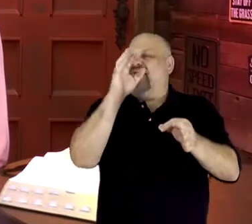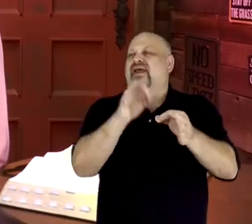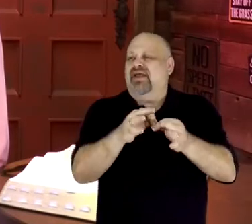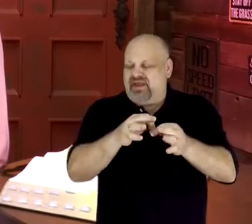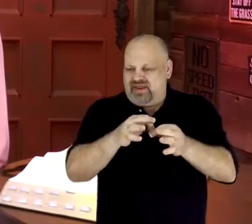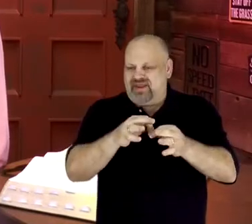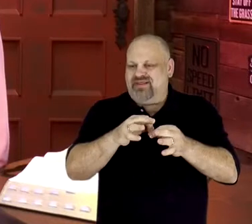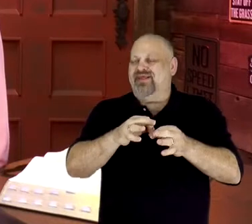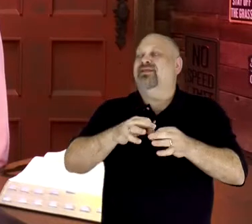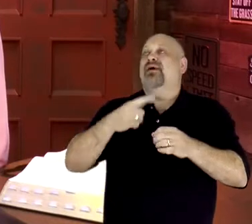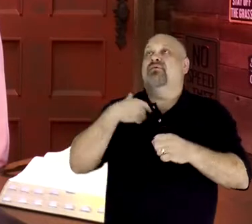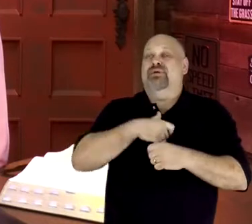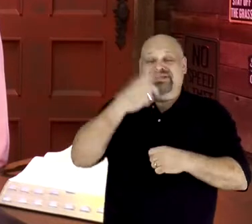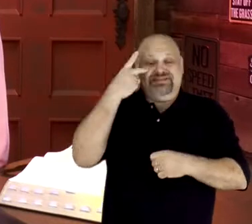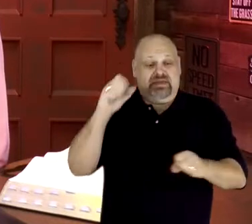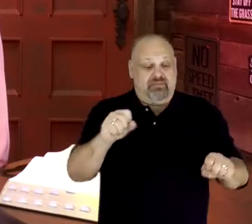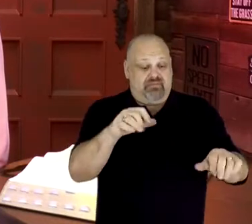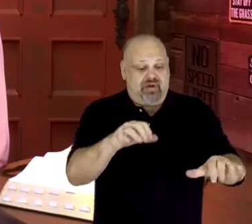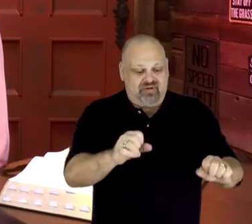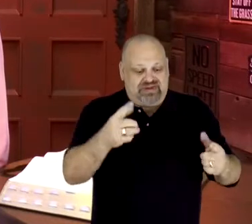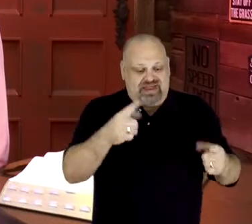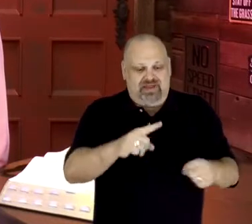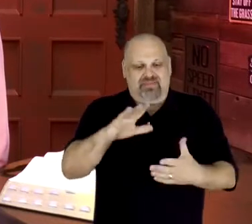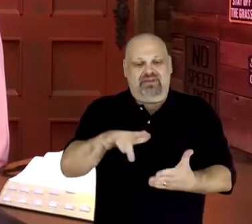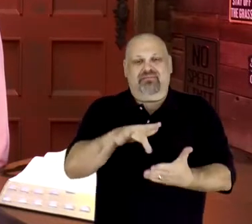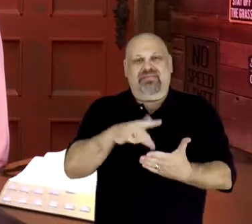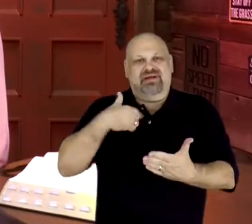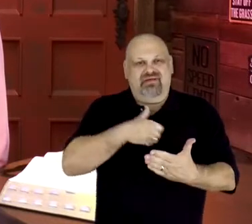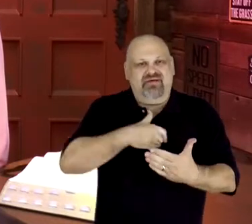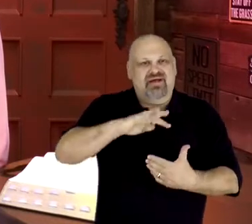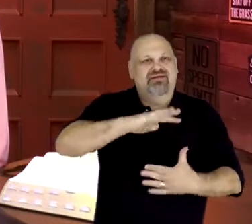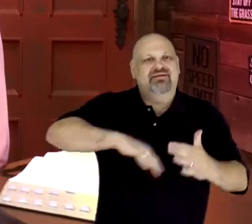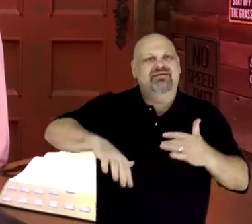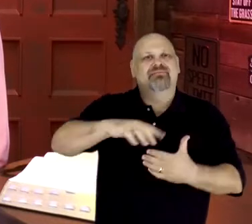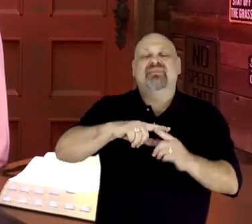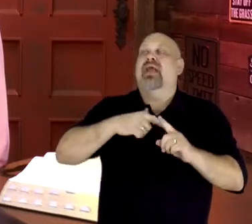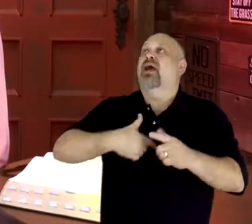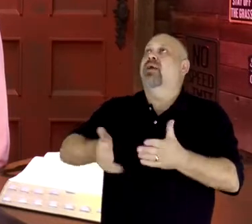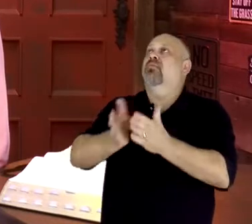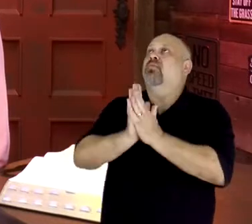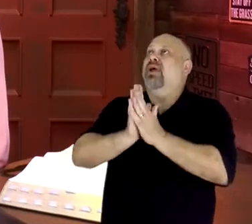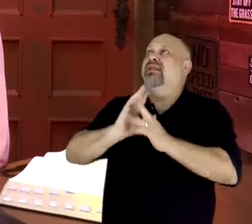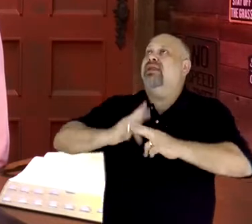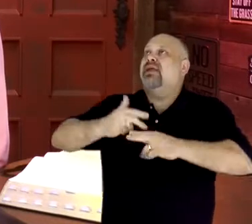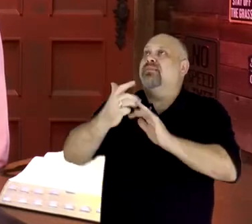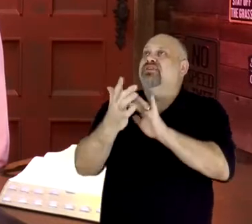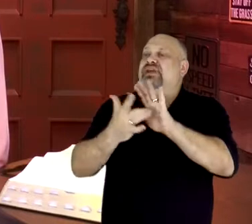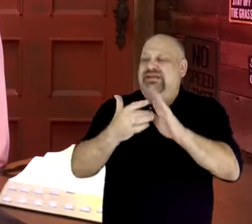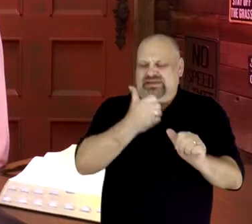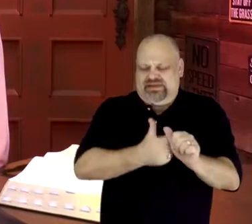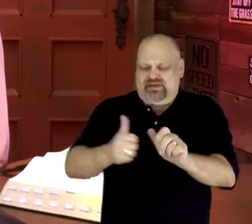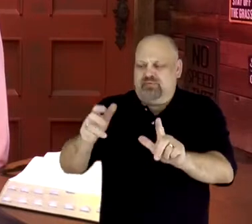see miracles take place in our midst. Father I pray in the Name of Jesus that each and every one would